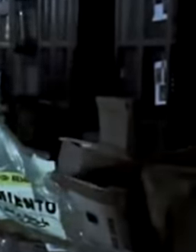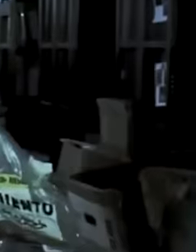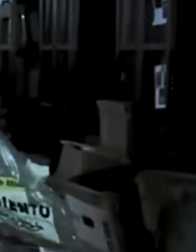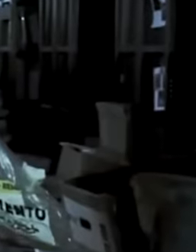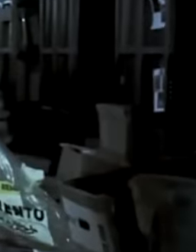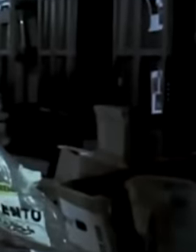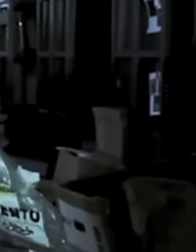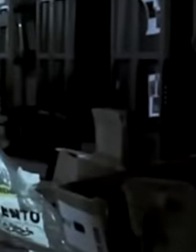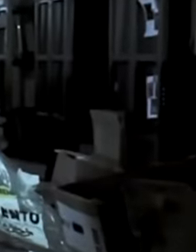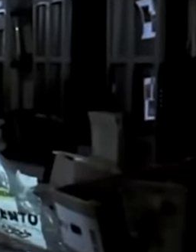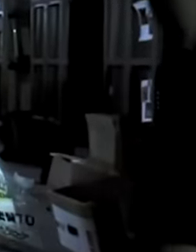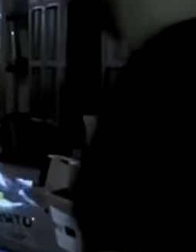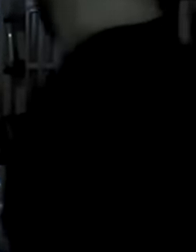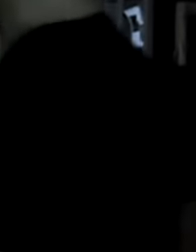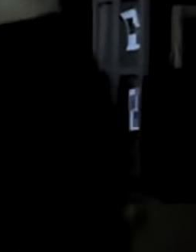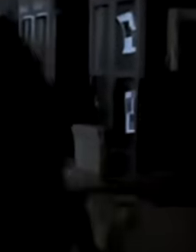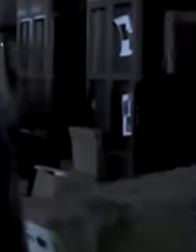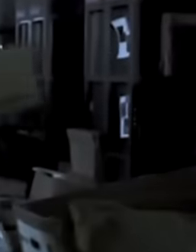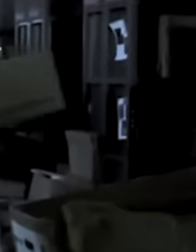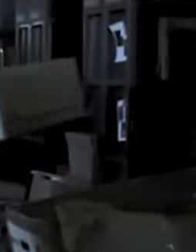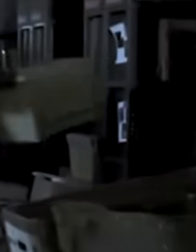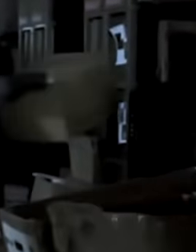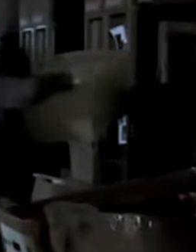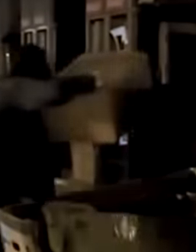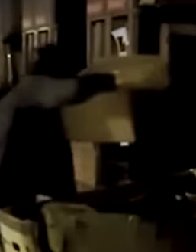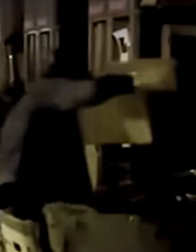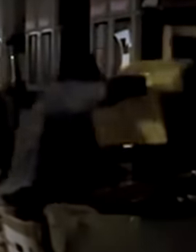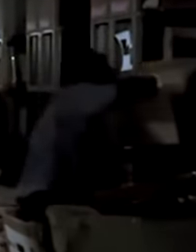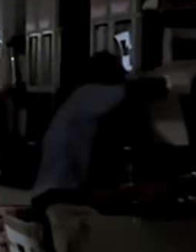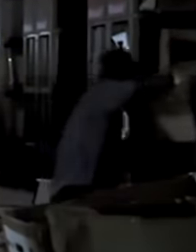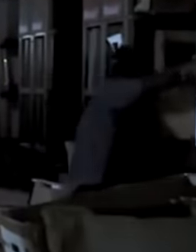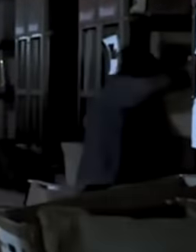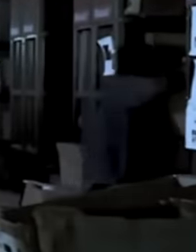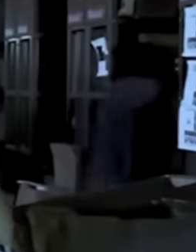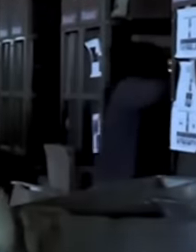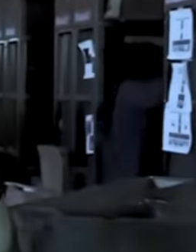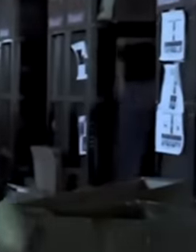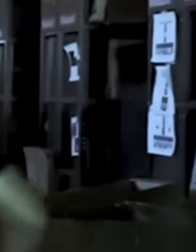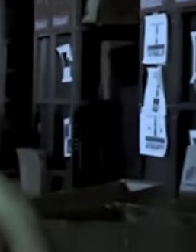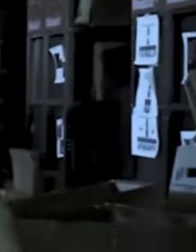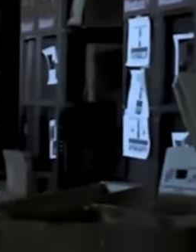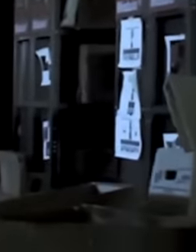For his part, President Andrés Manuel López Obrador sent for the head of the